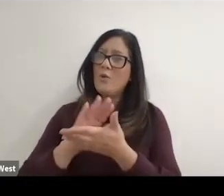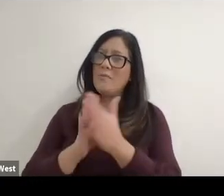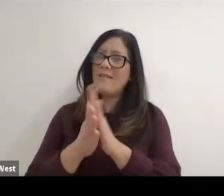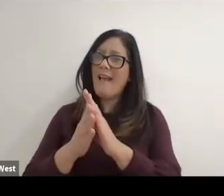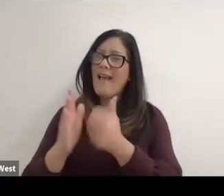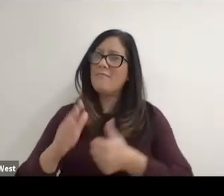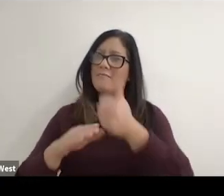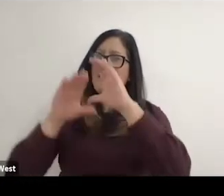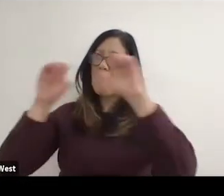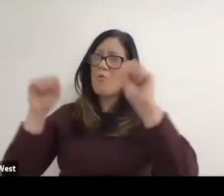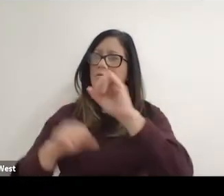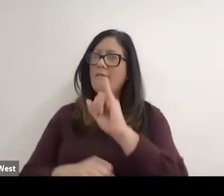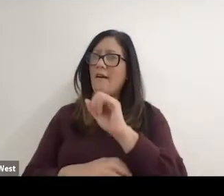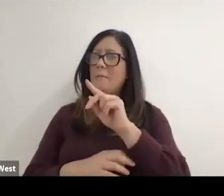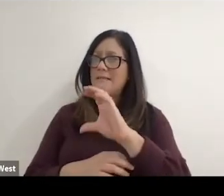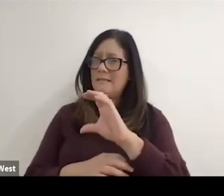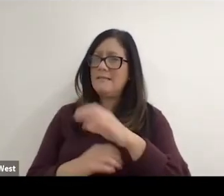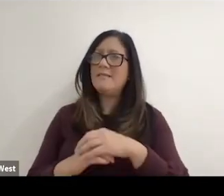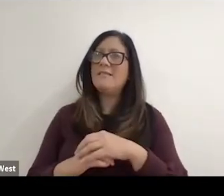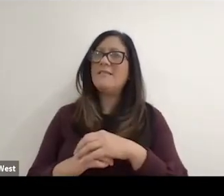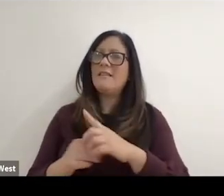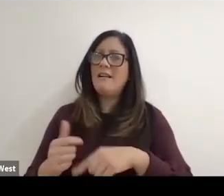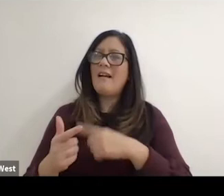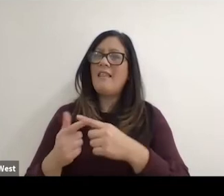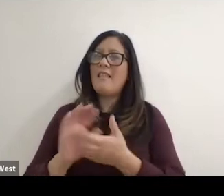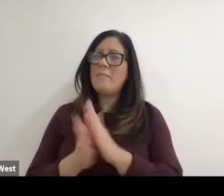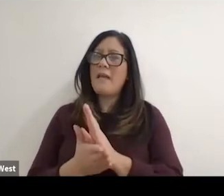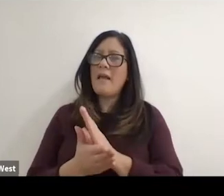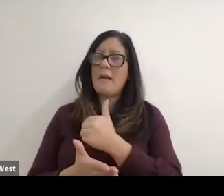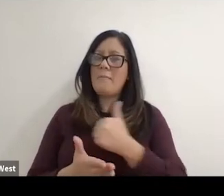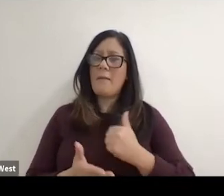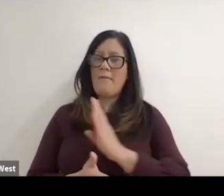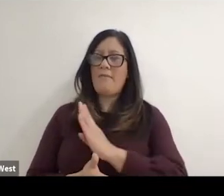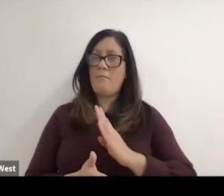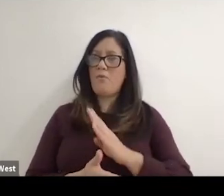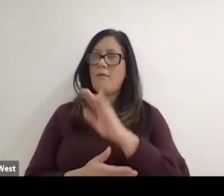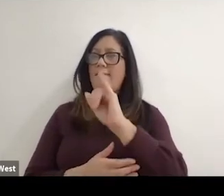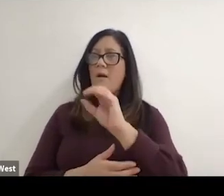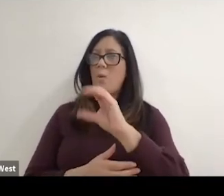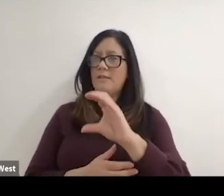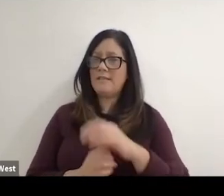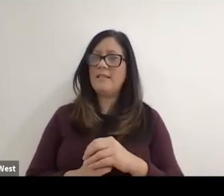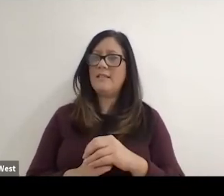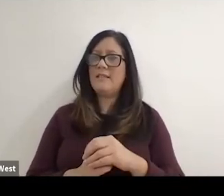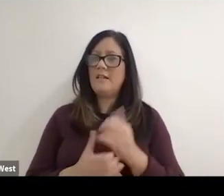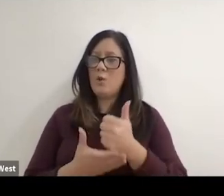president of the IPC and then became a member of the board of the IOC that you